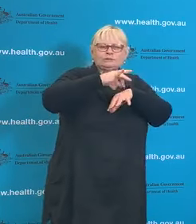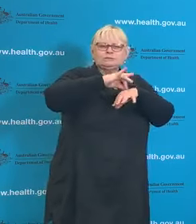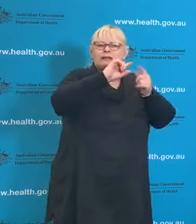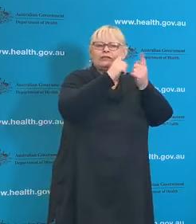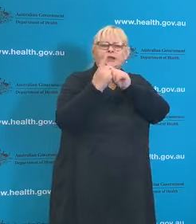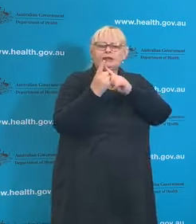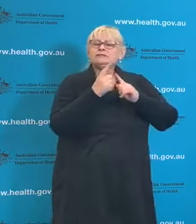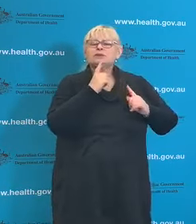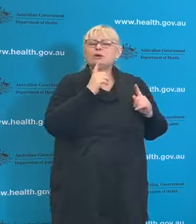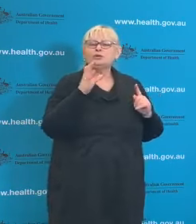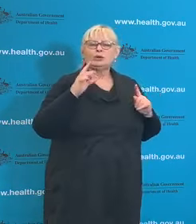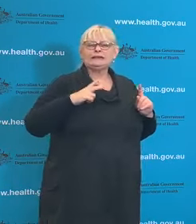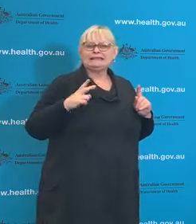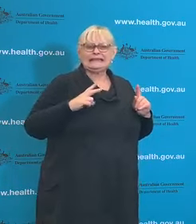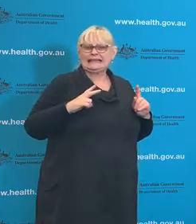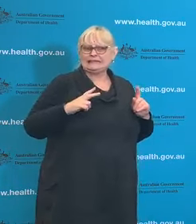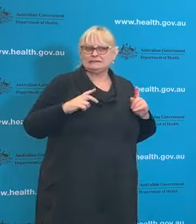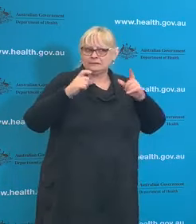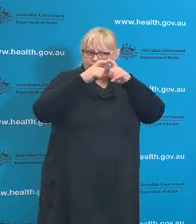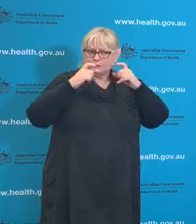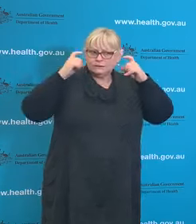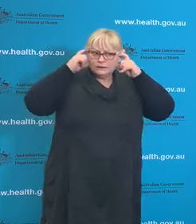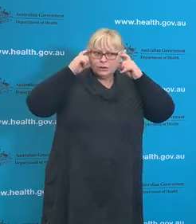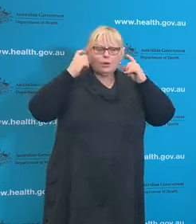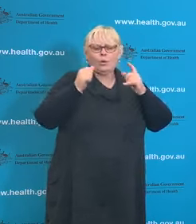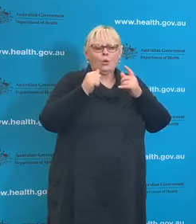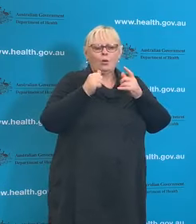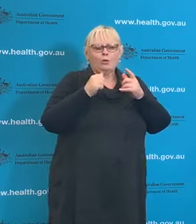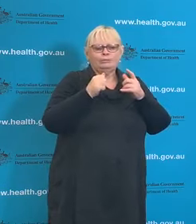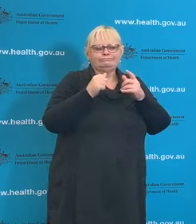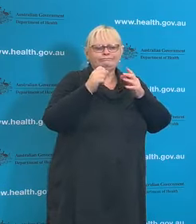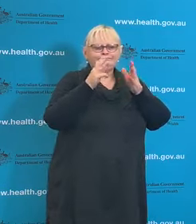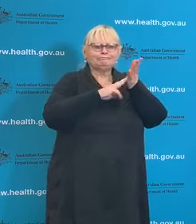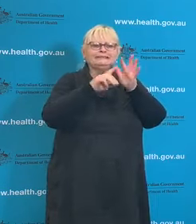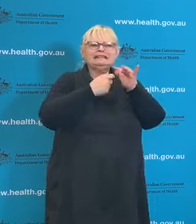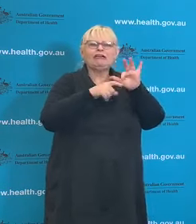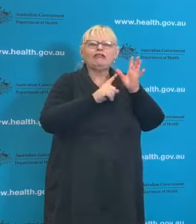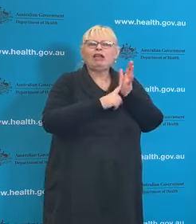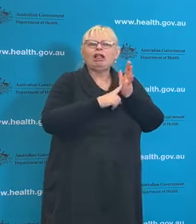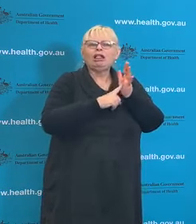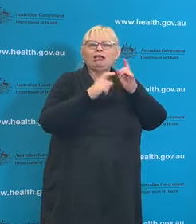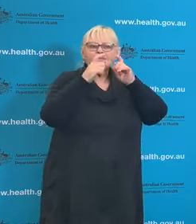either the surgical mask or cloth masks in the community. We have seen